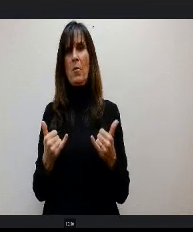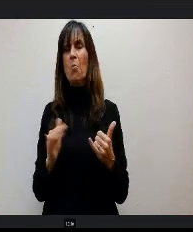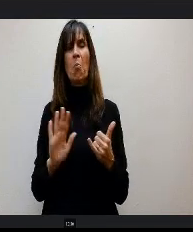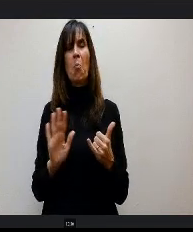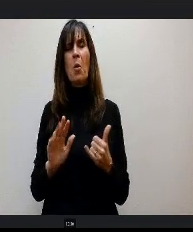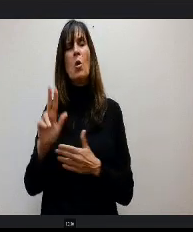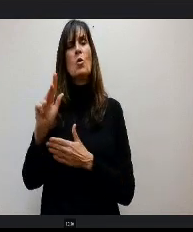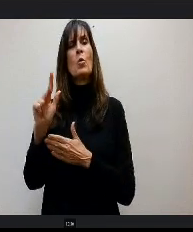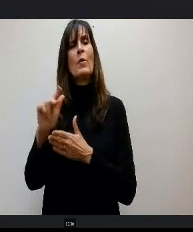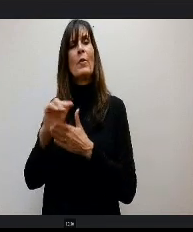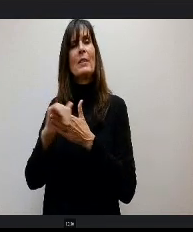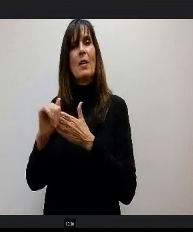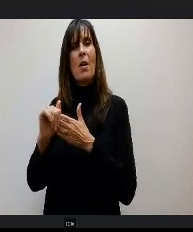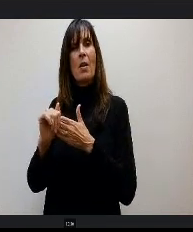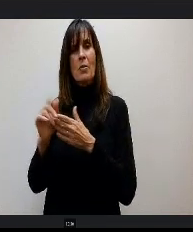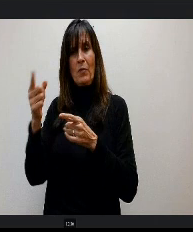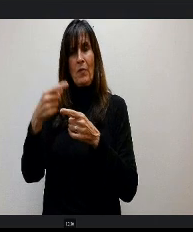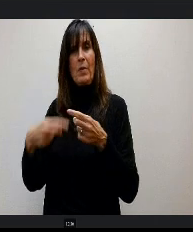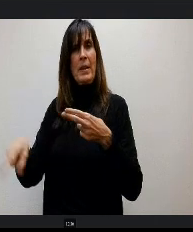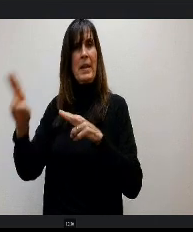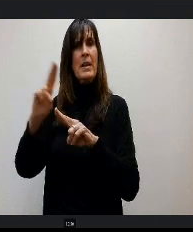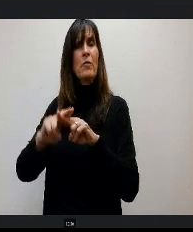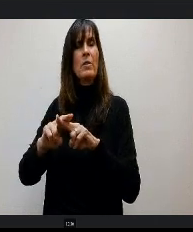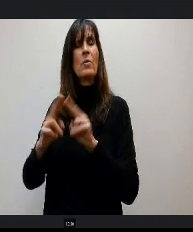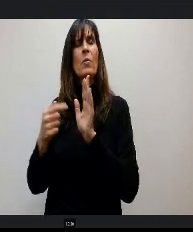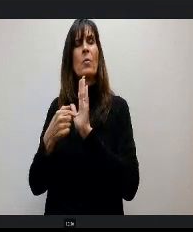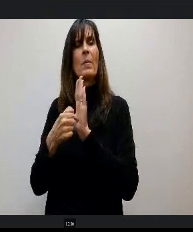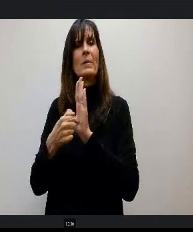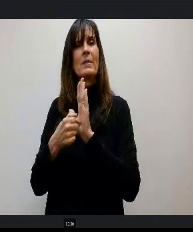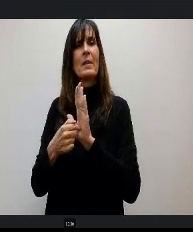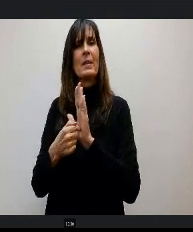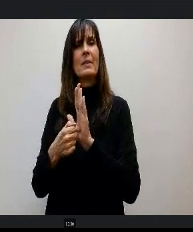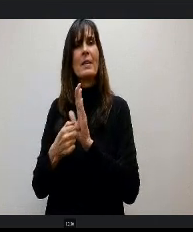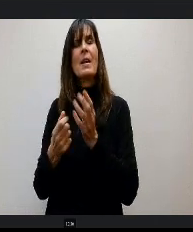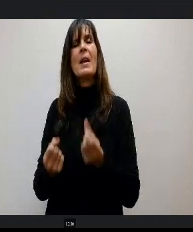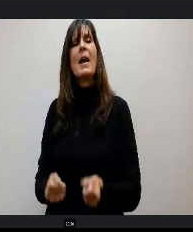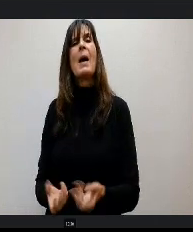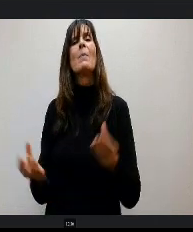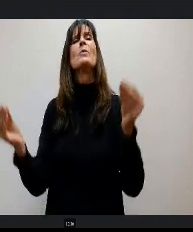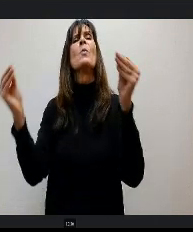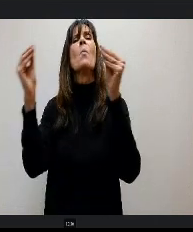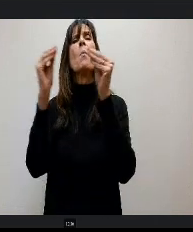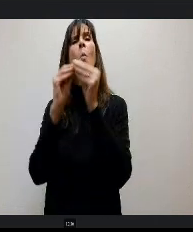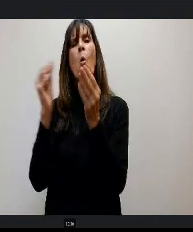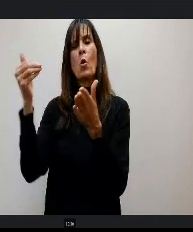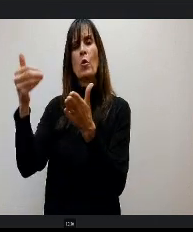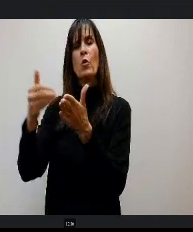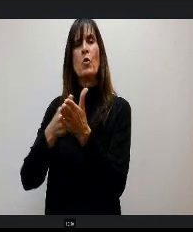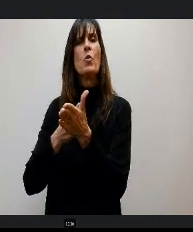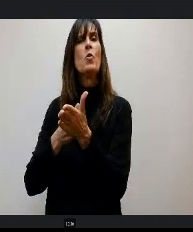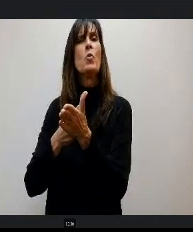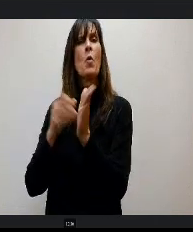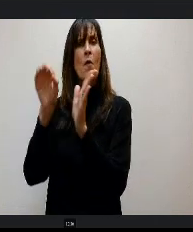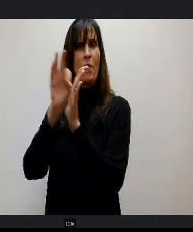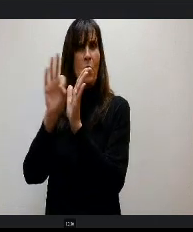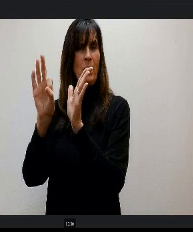in this run represents how much more the new formula would have given over what we e currently have.